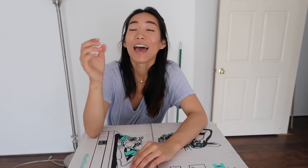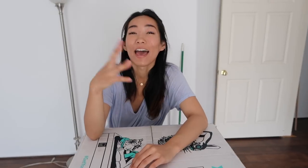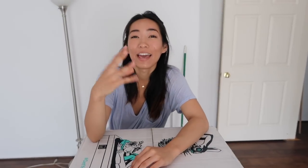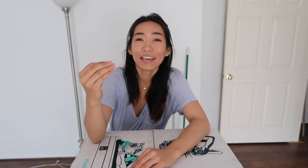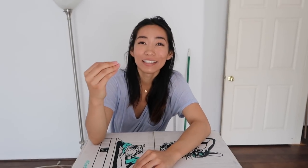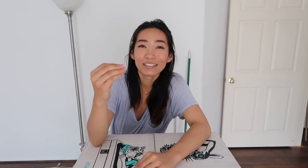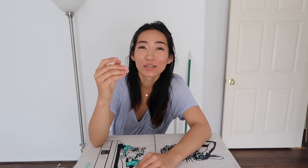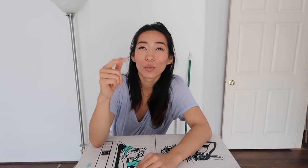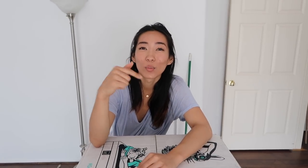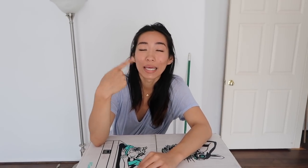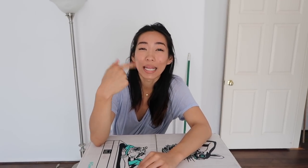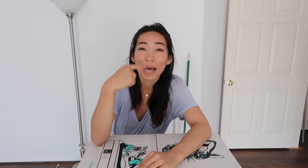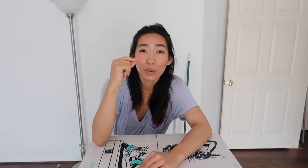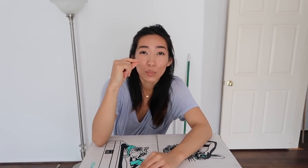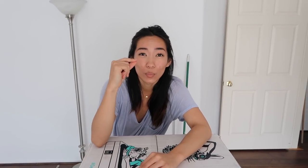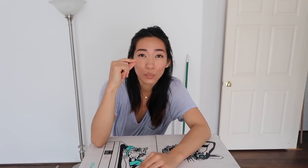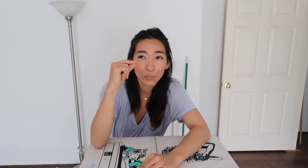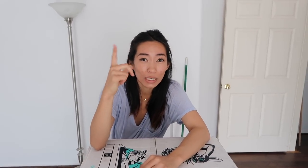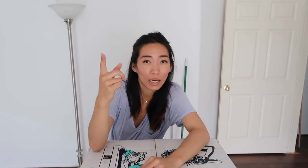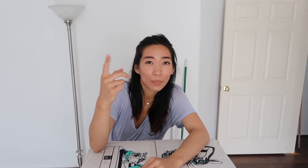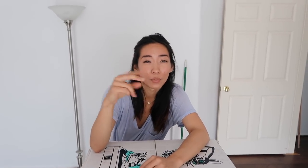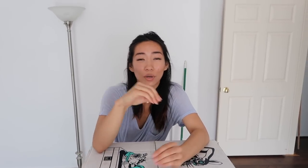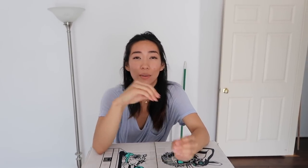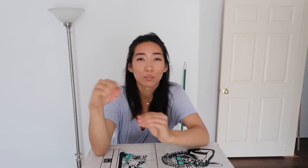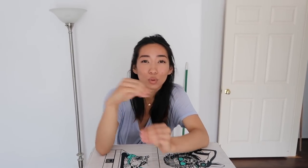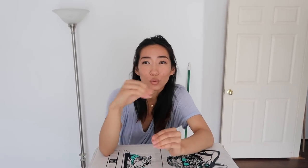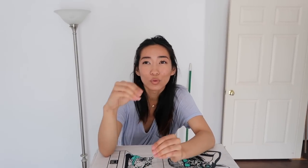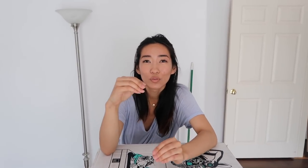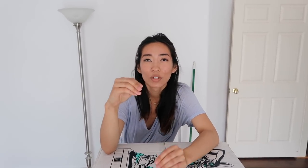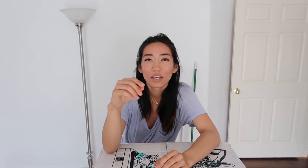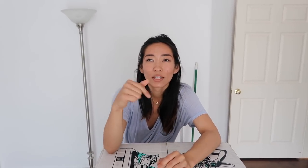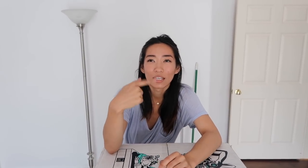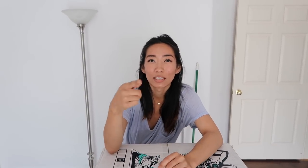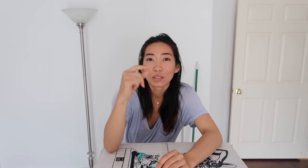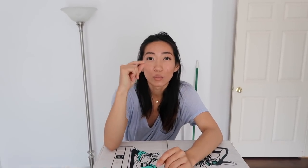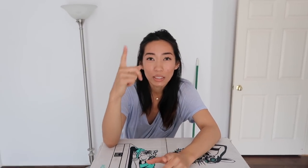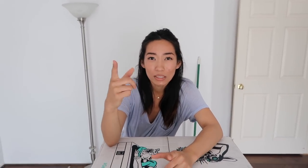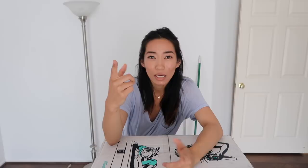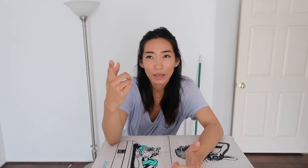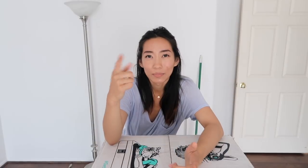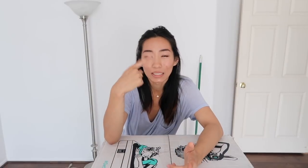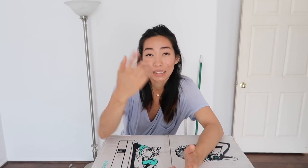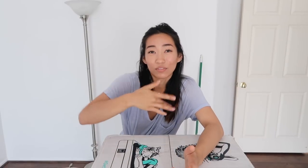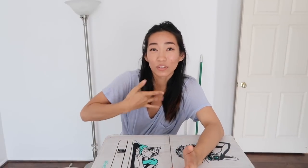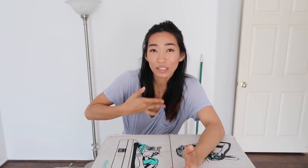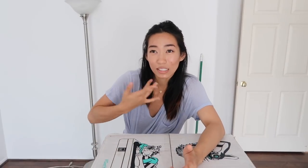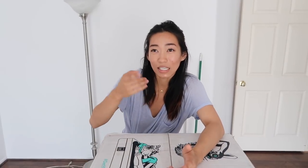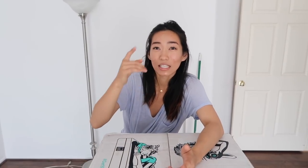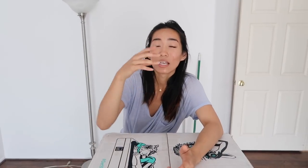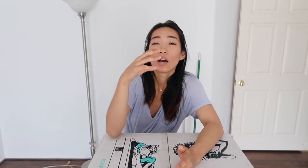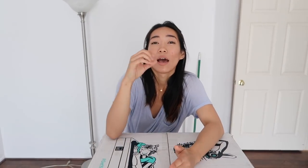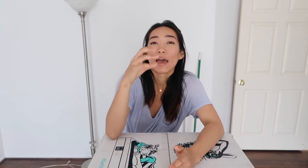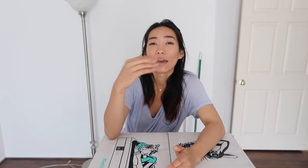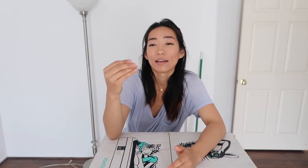yeah and when I wake up or when I move then he wakes up because he feels it and